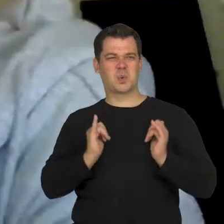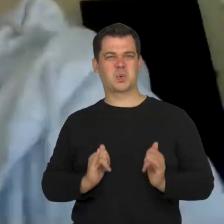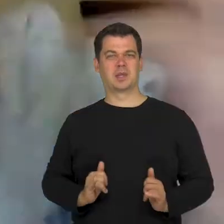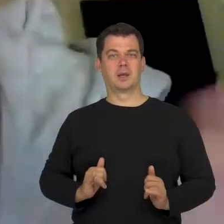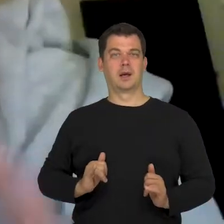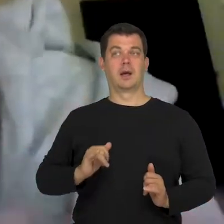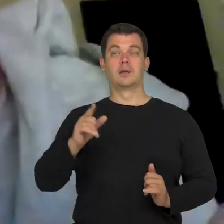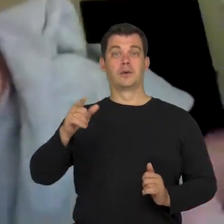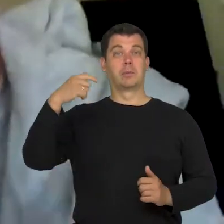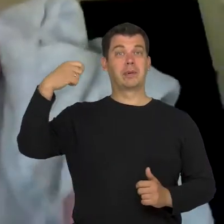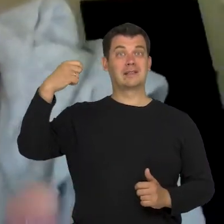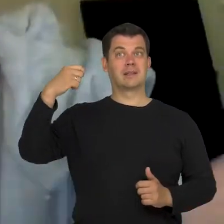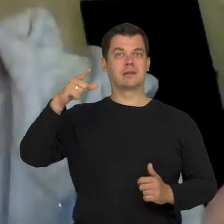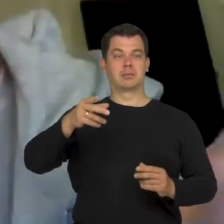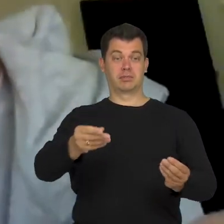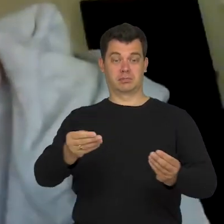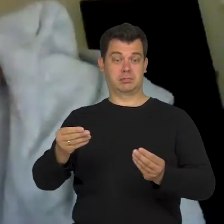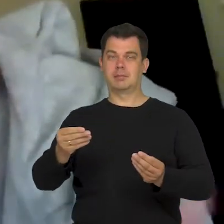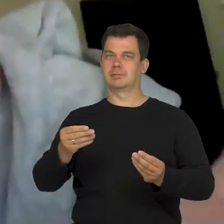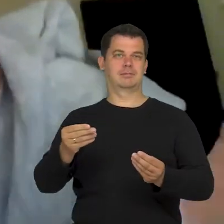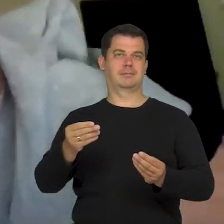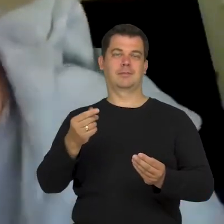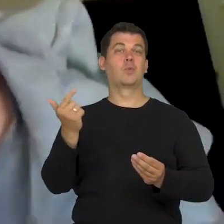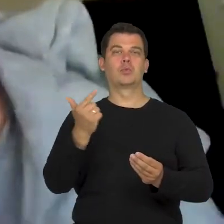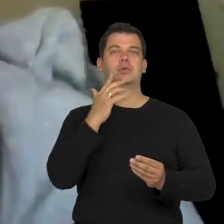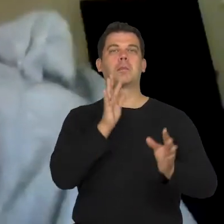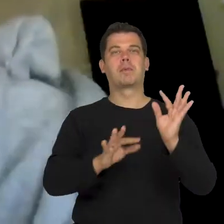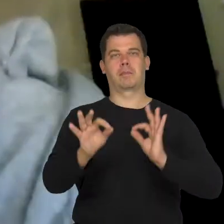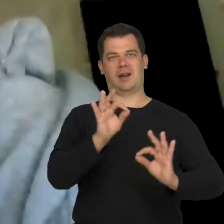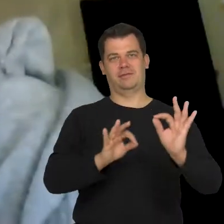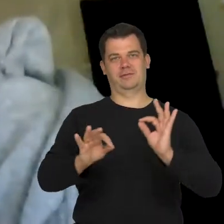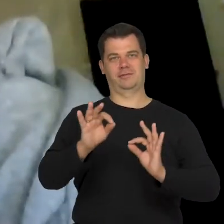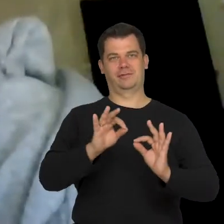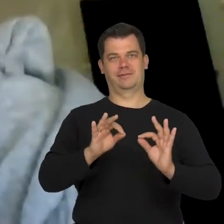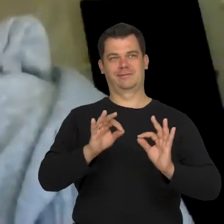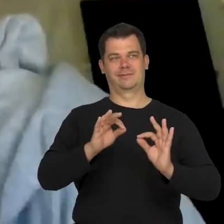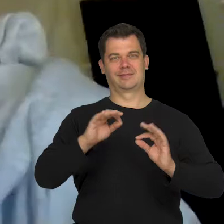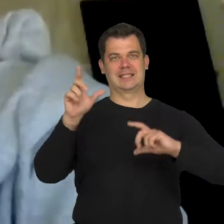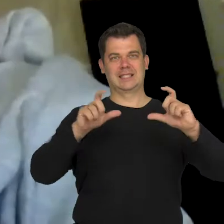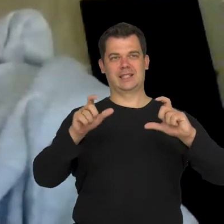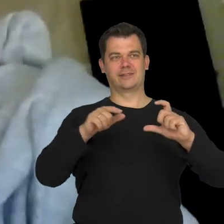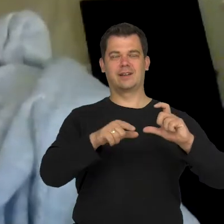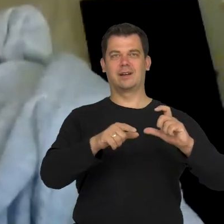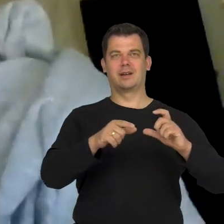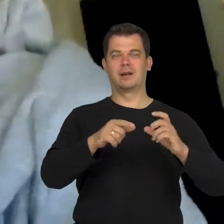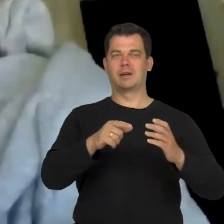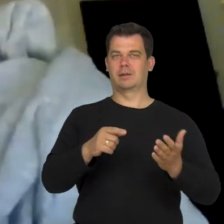So, if the president were to see the pictures from Oświęcim they had to be altered. So this is also a matter of